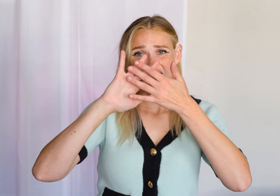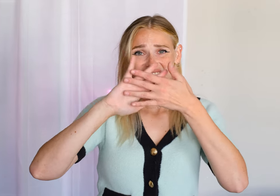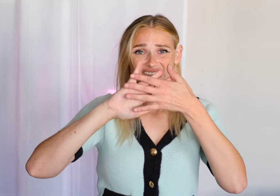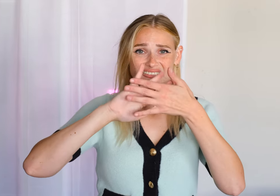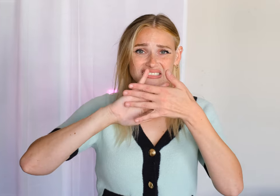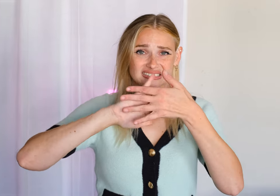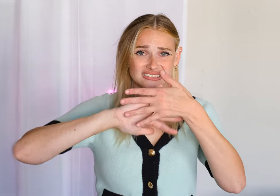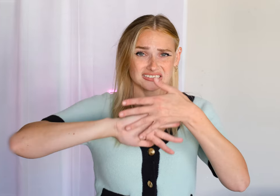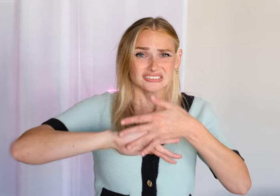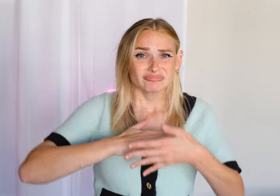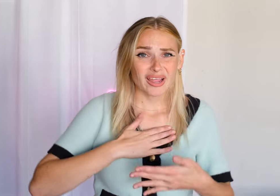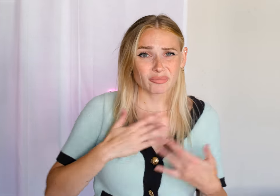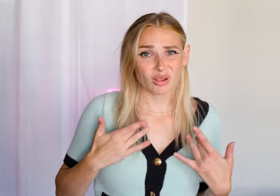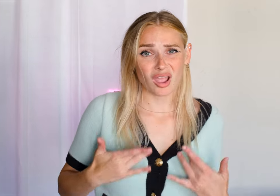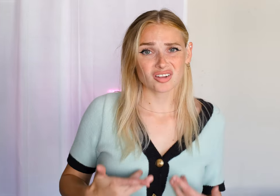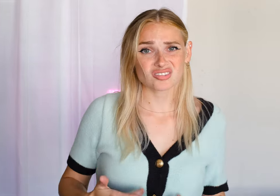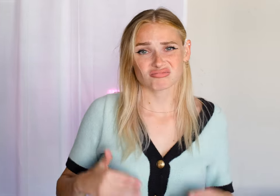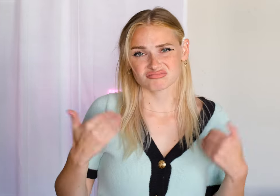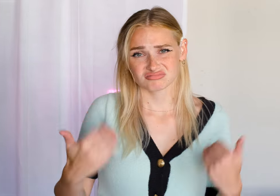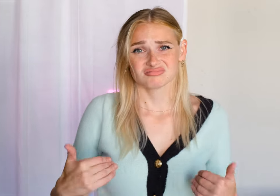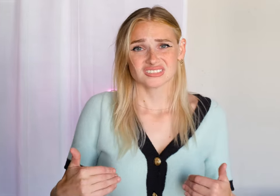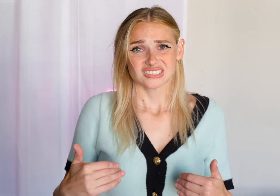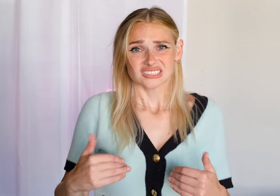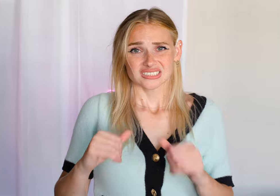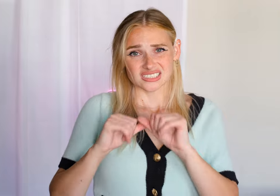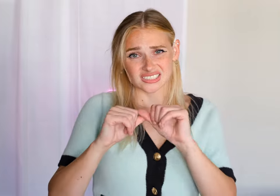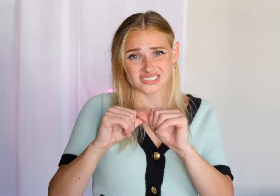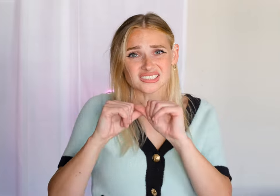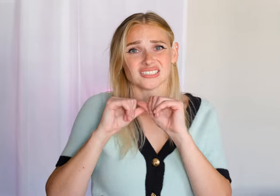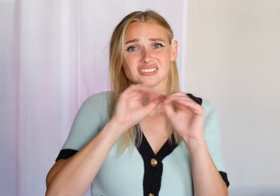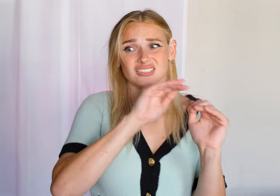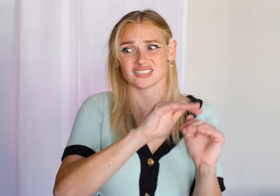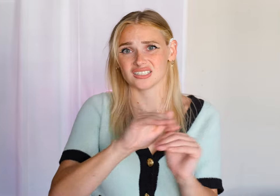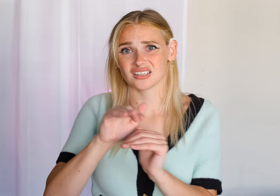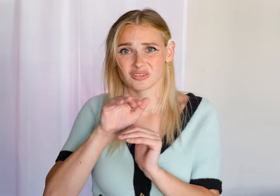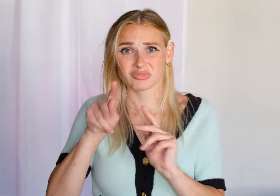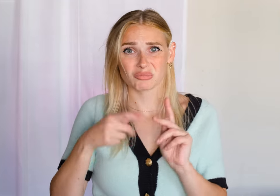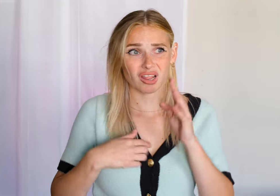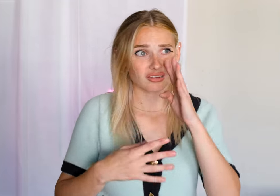🎶 When my depression works the graveyard shift 🎶